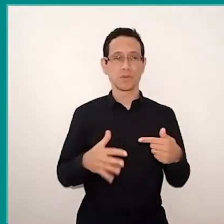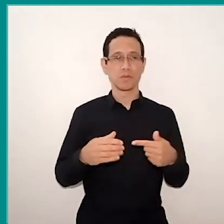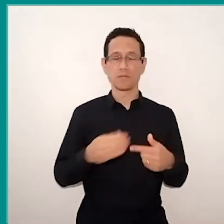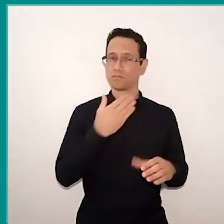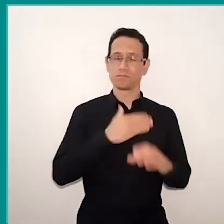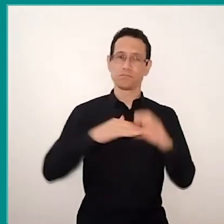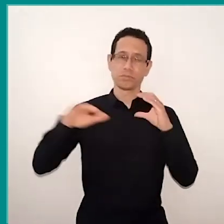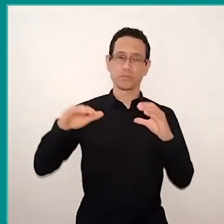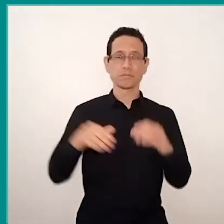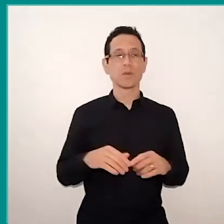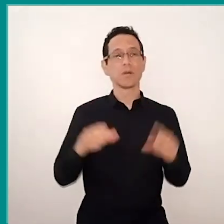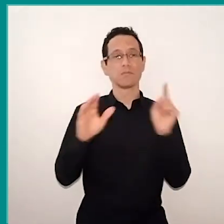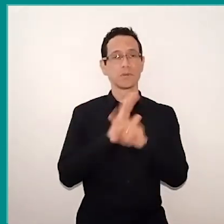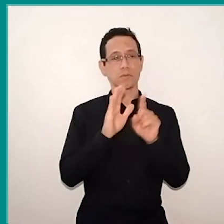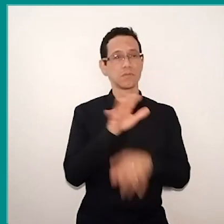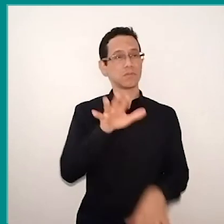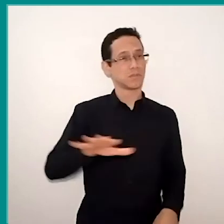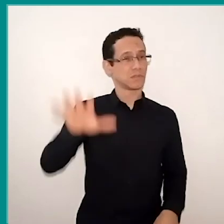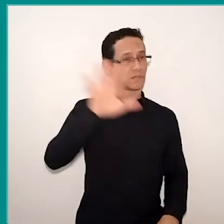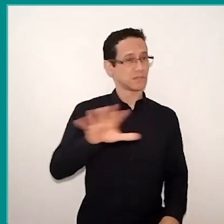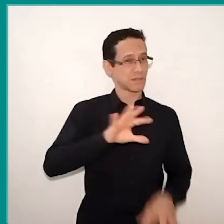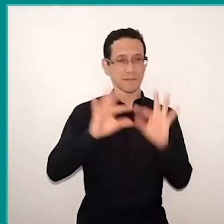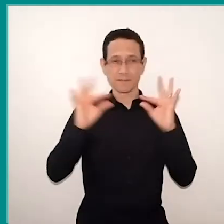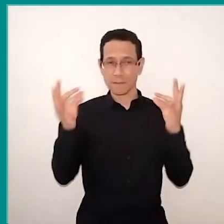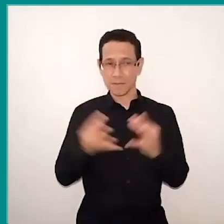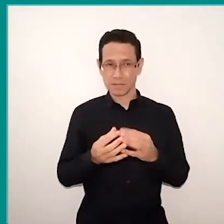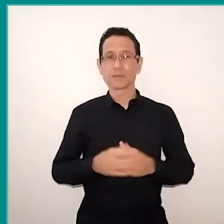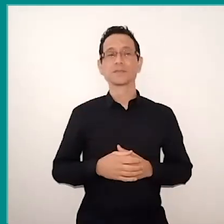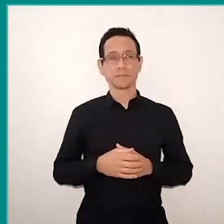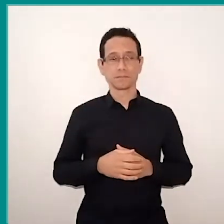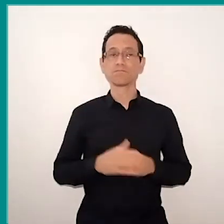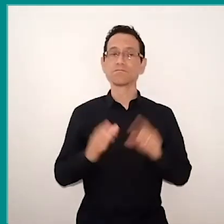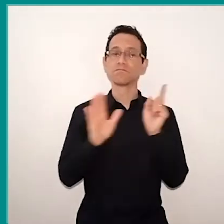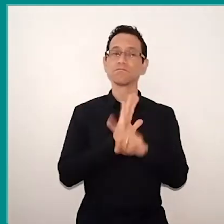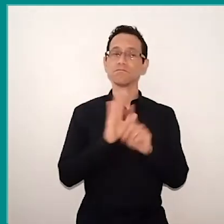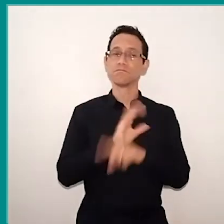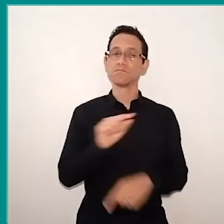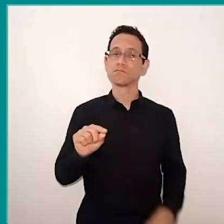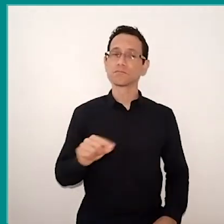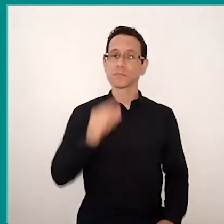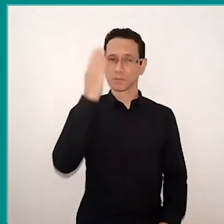"Pass these questions to the family of yours”. Among the questions, it was there: “Do you know what fake news is?